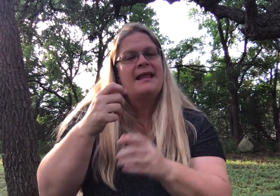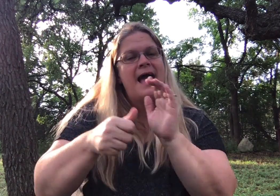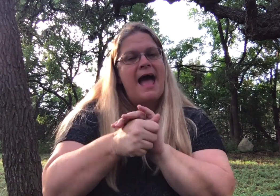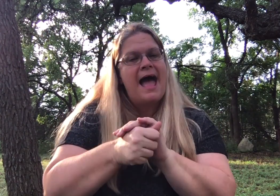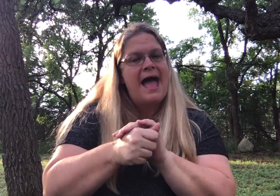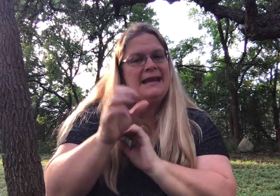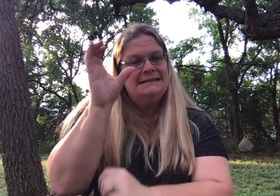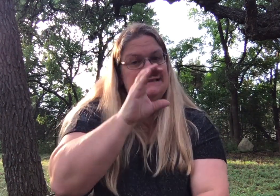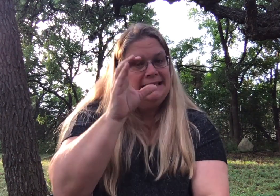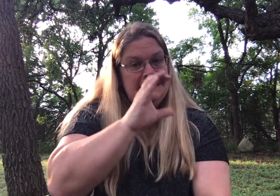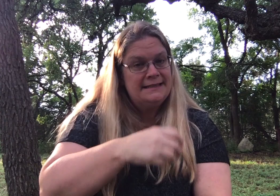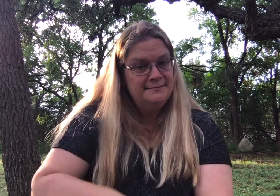Hide and seek.